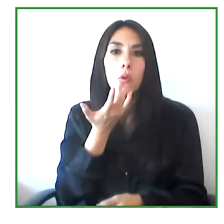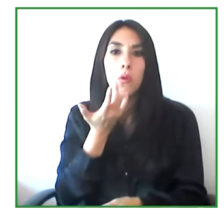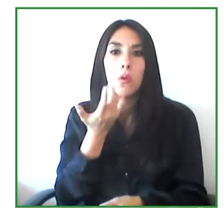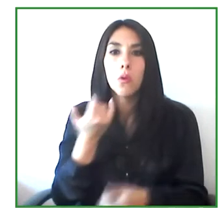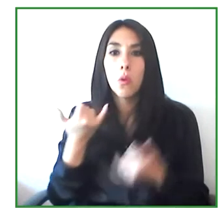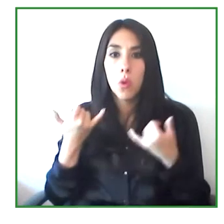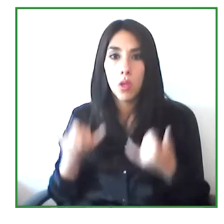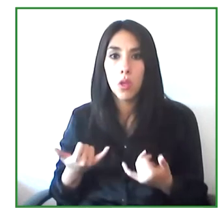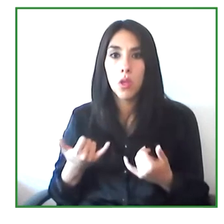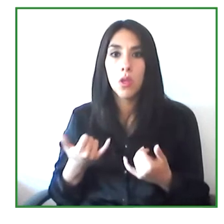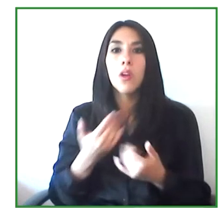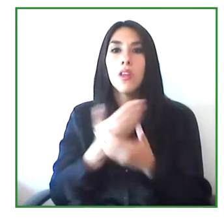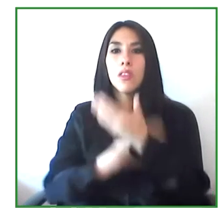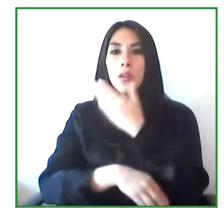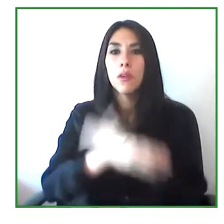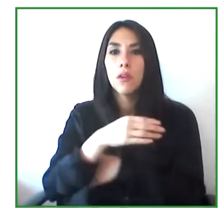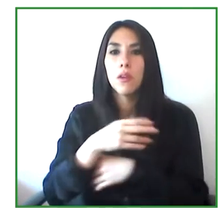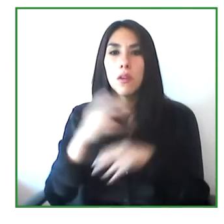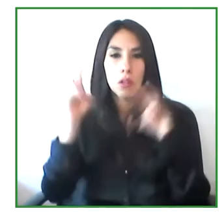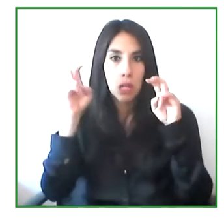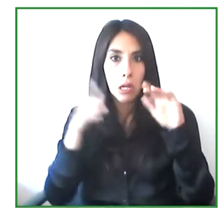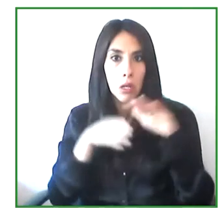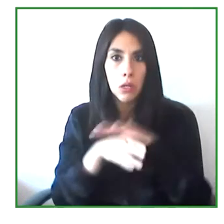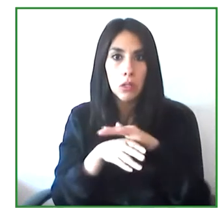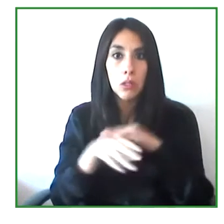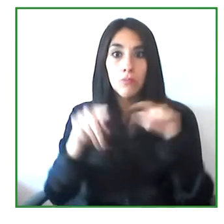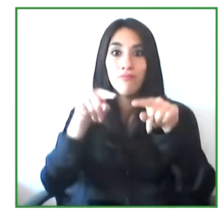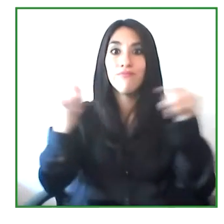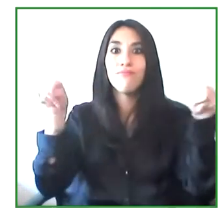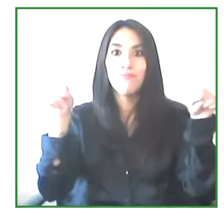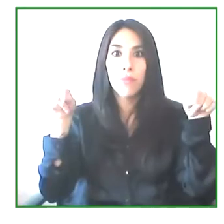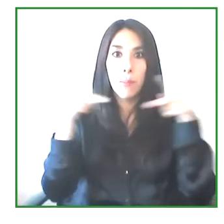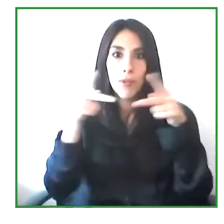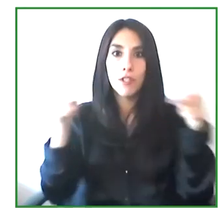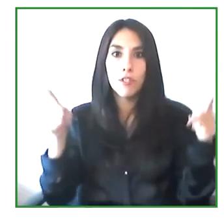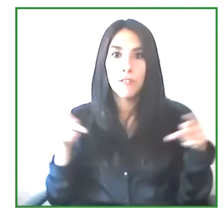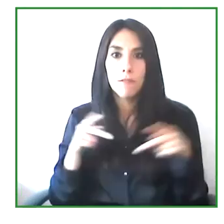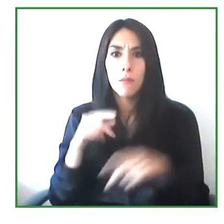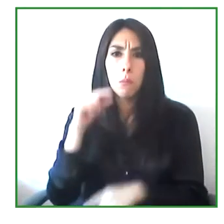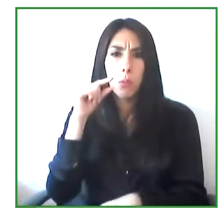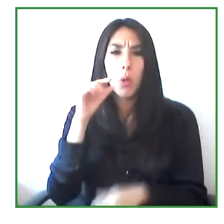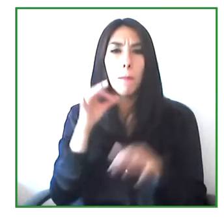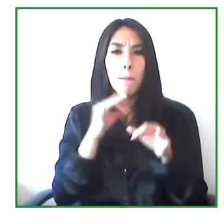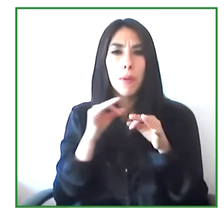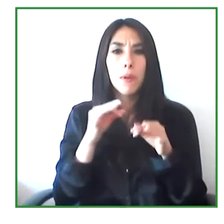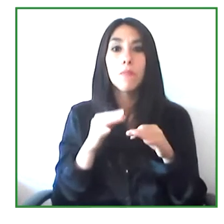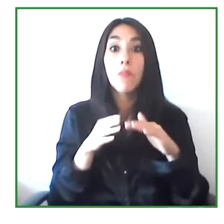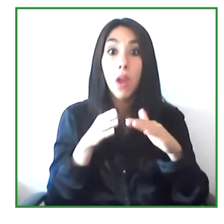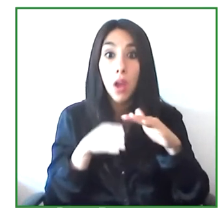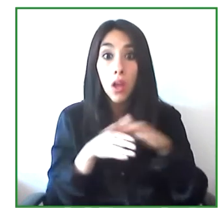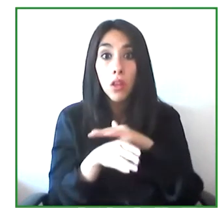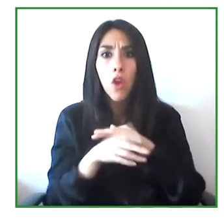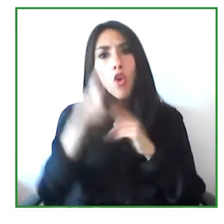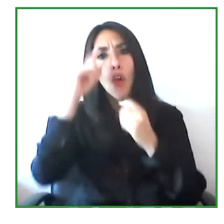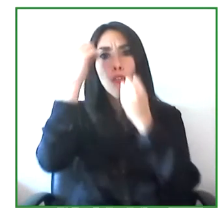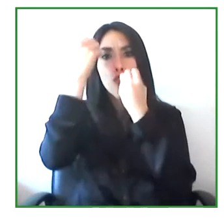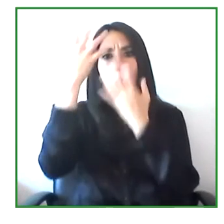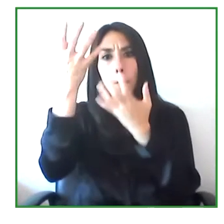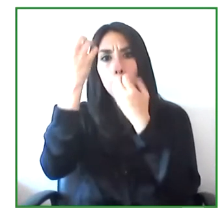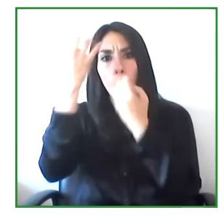about physical disabilities or difficulties in incorporating use of space, they don't think necessarily